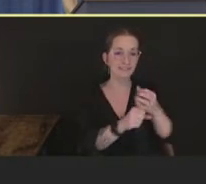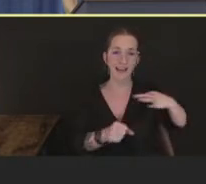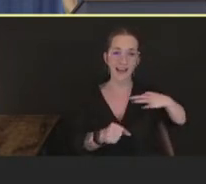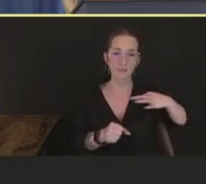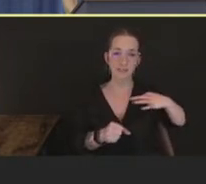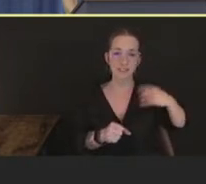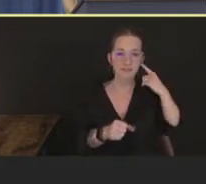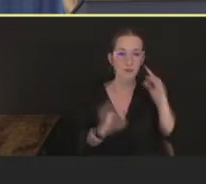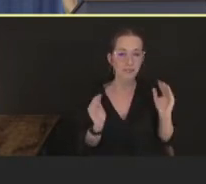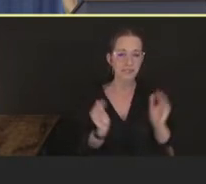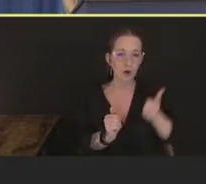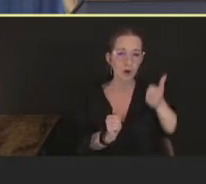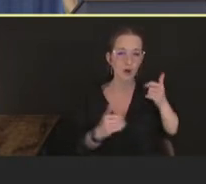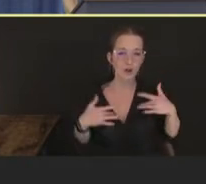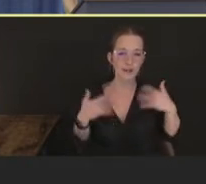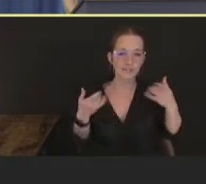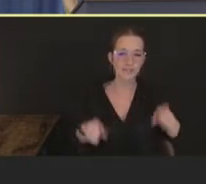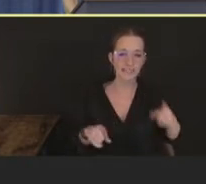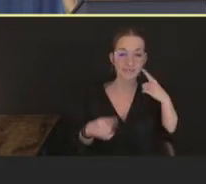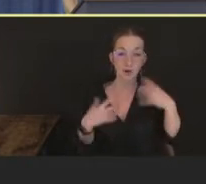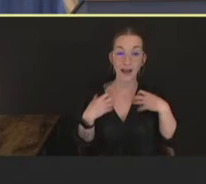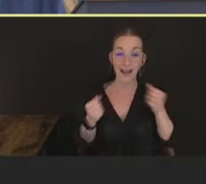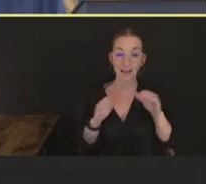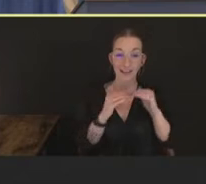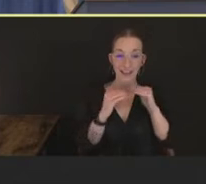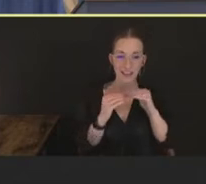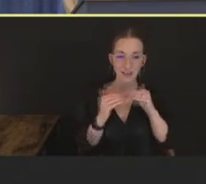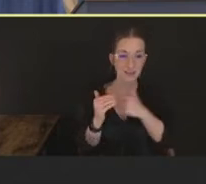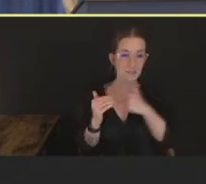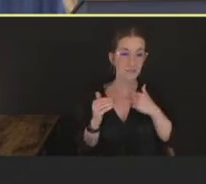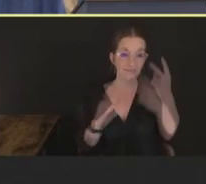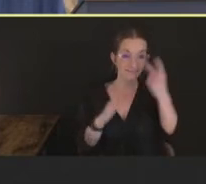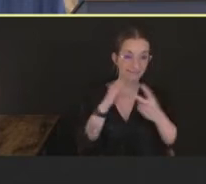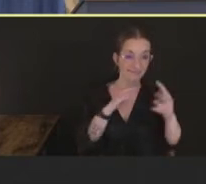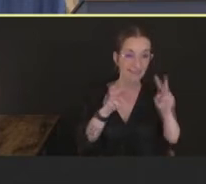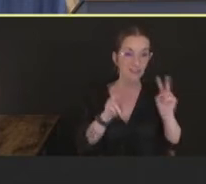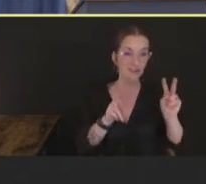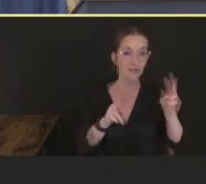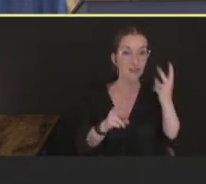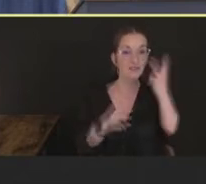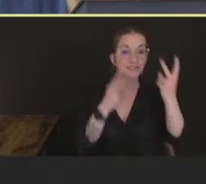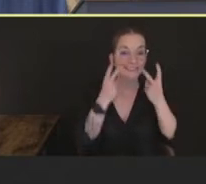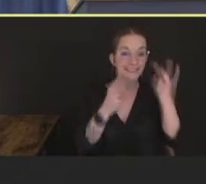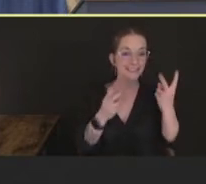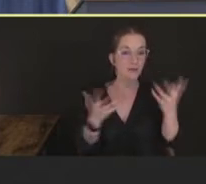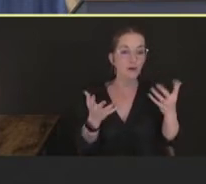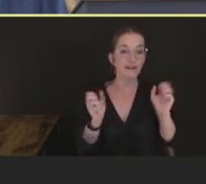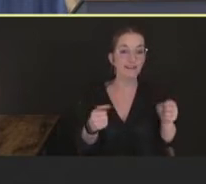for health equity. We really look forward to seeing what can happen on the most local level.